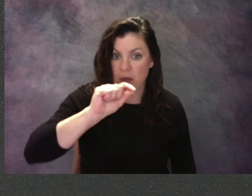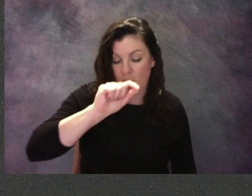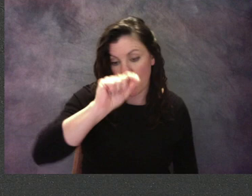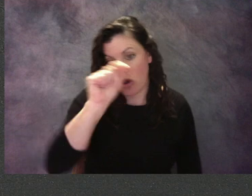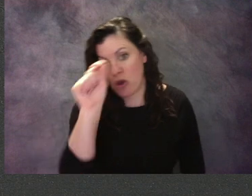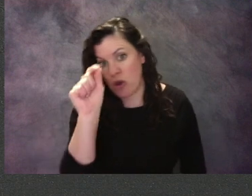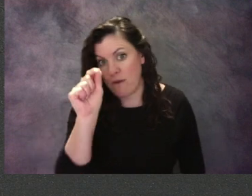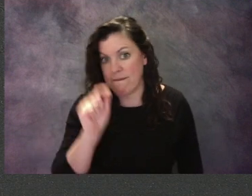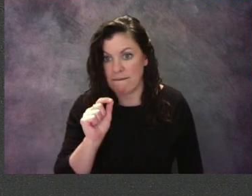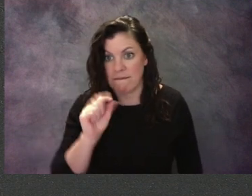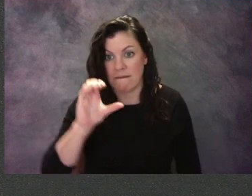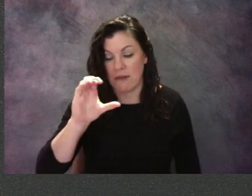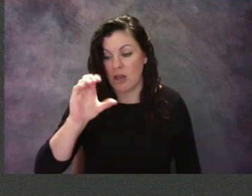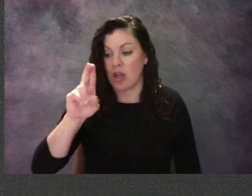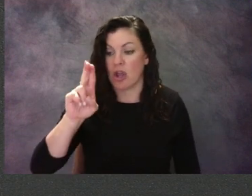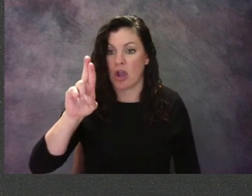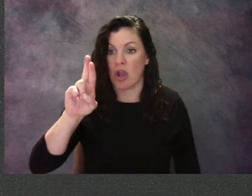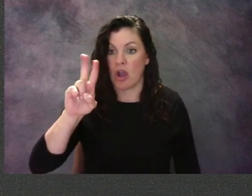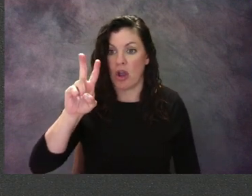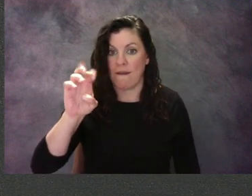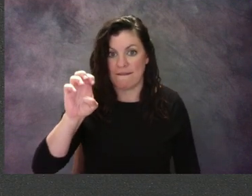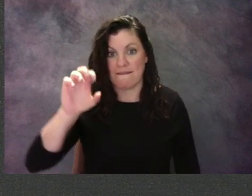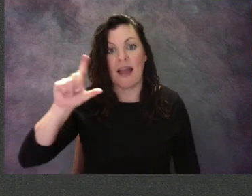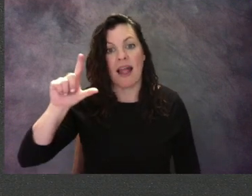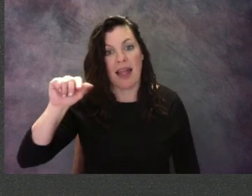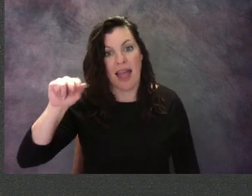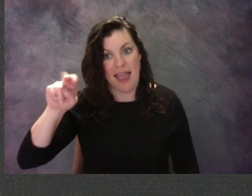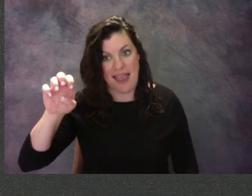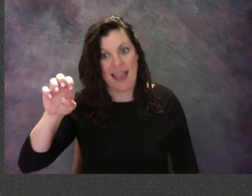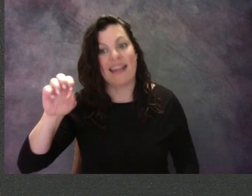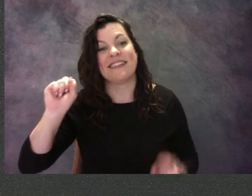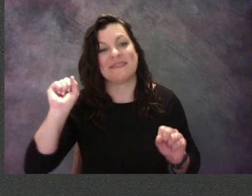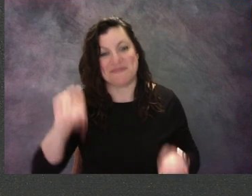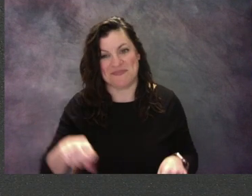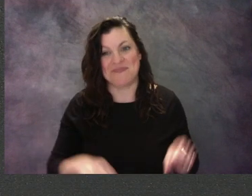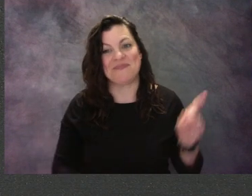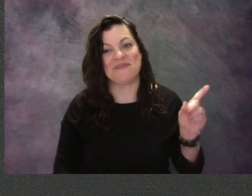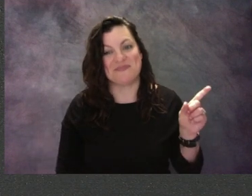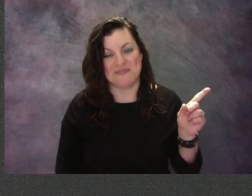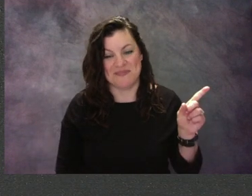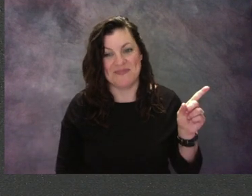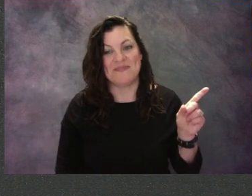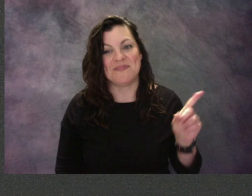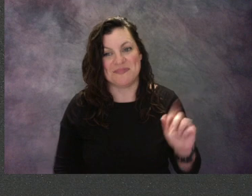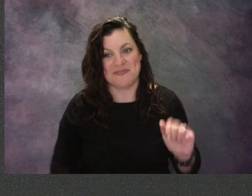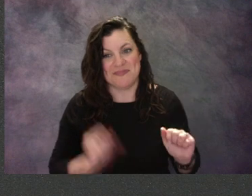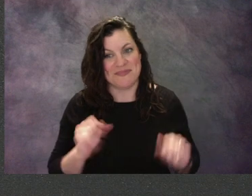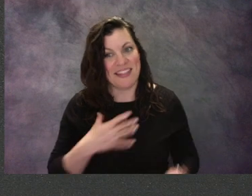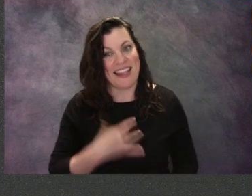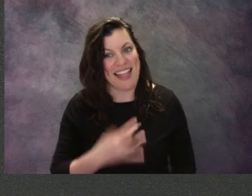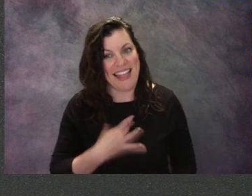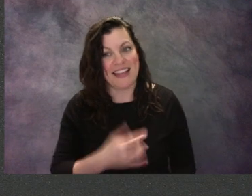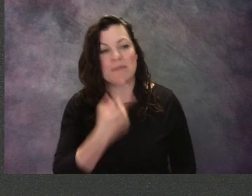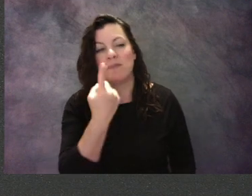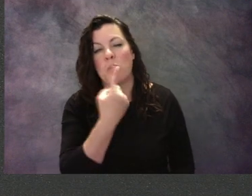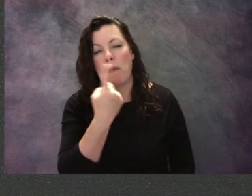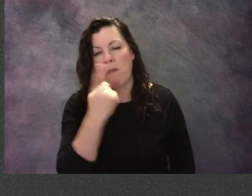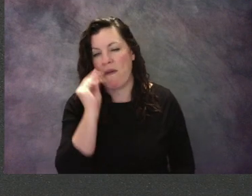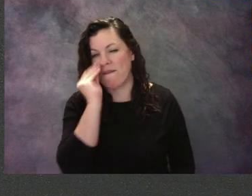I like when things go right off the page. I think maybe I'll just add one more. Maybe this flower's gonna go off the page over here.